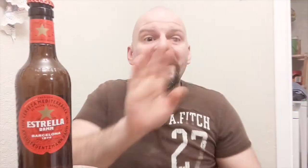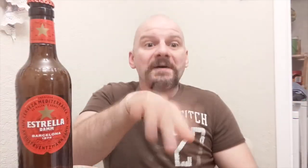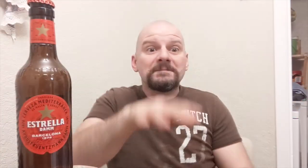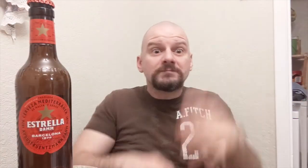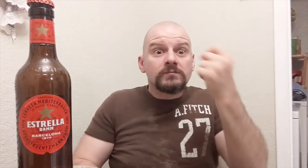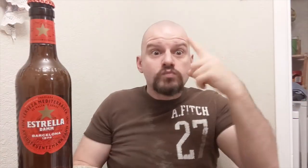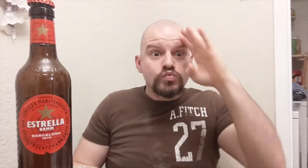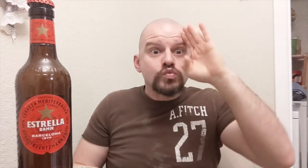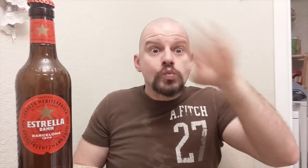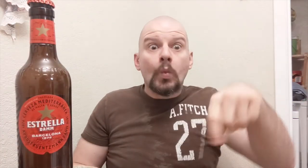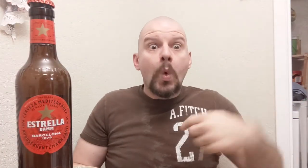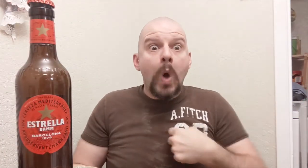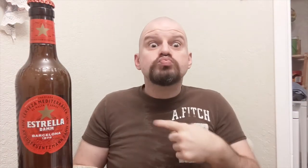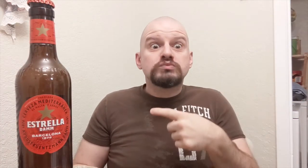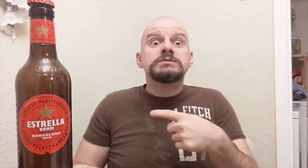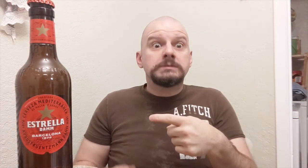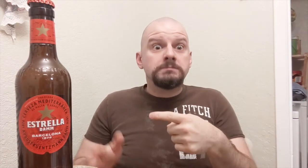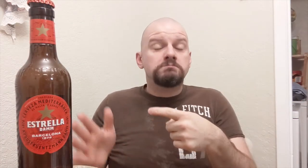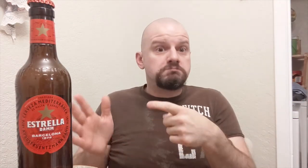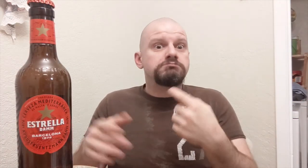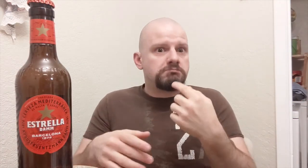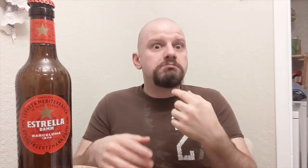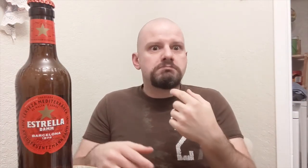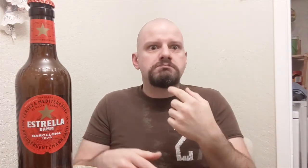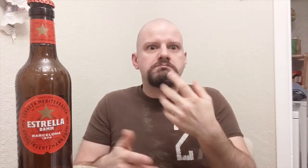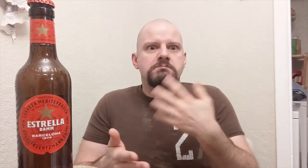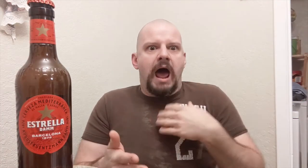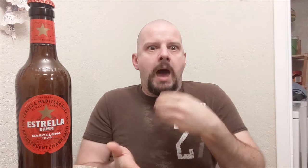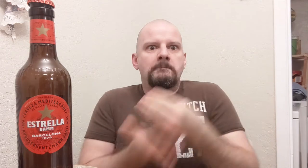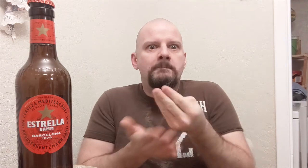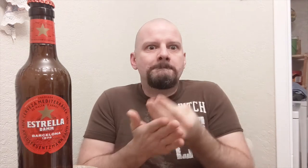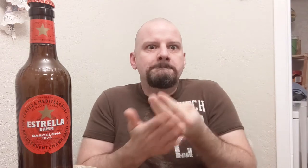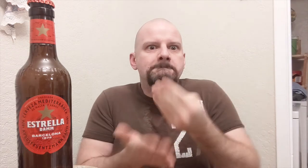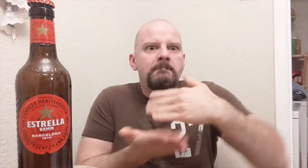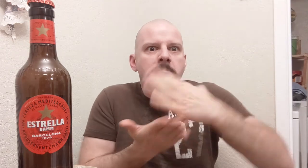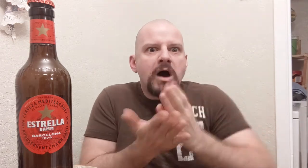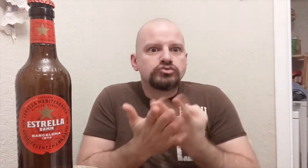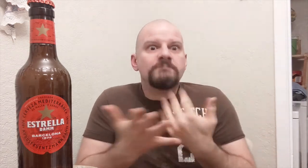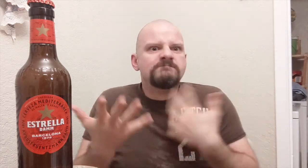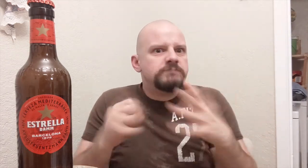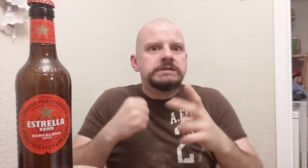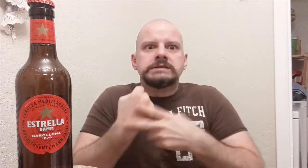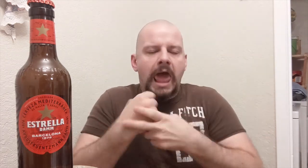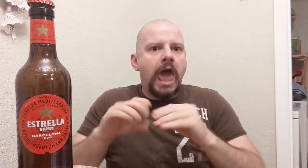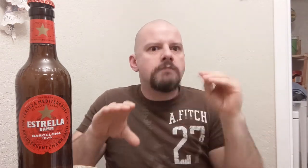You know I have budgeted and saved up for